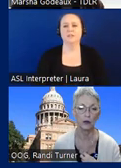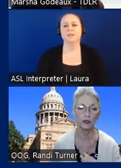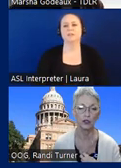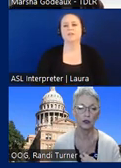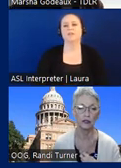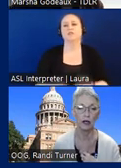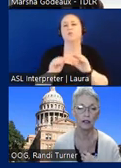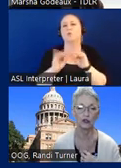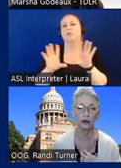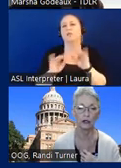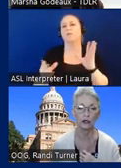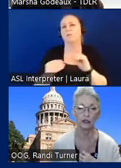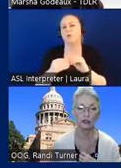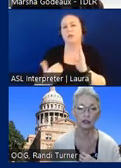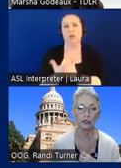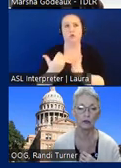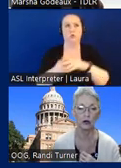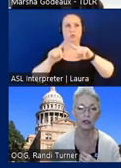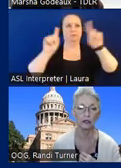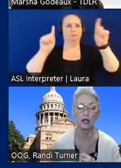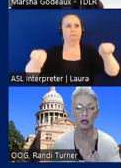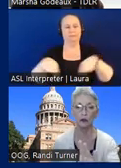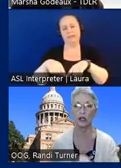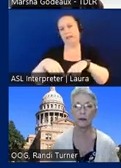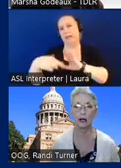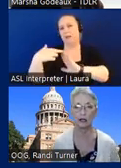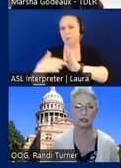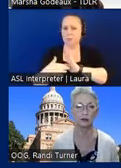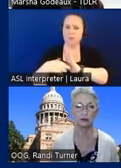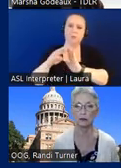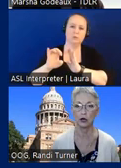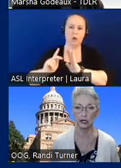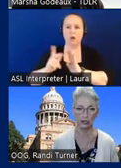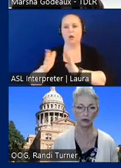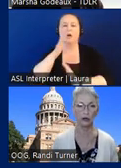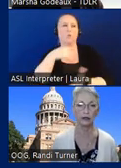when the new signage regulations and markings we'll talk about accessible parking later right